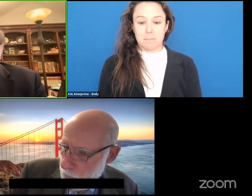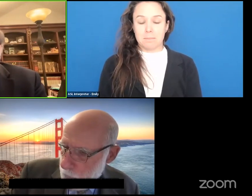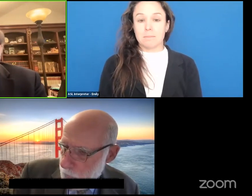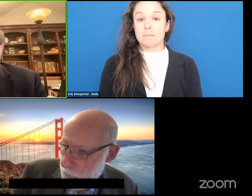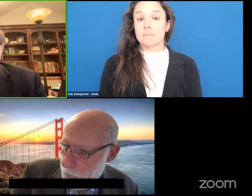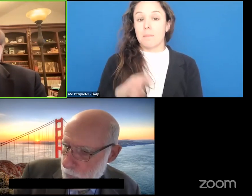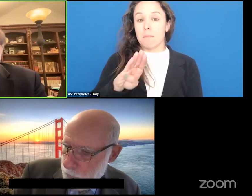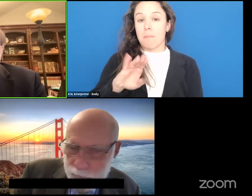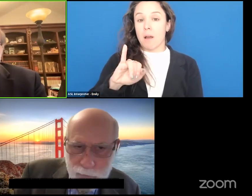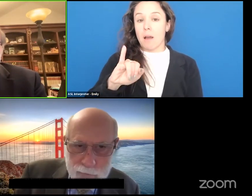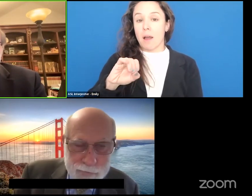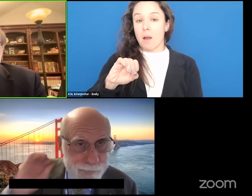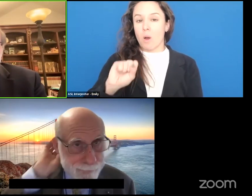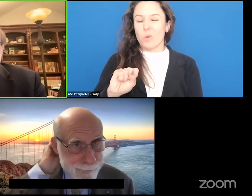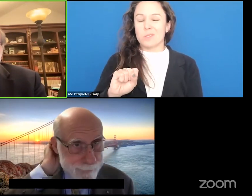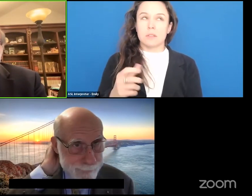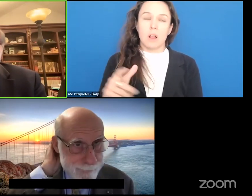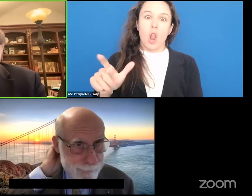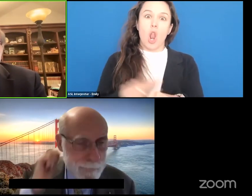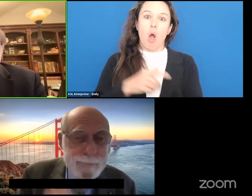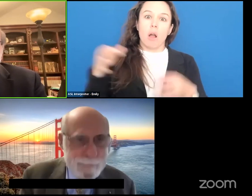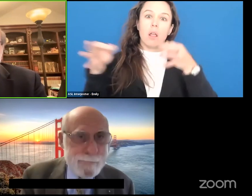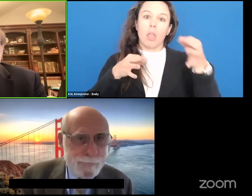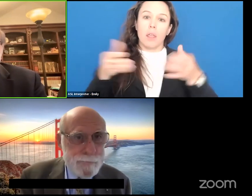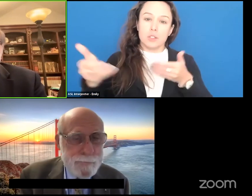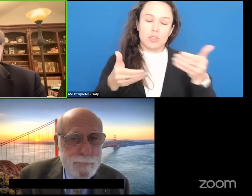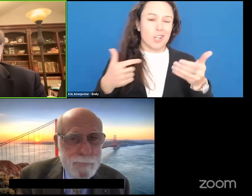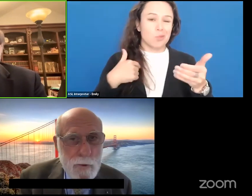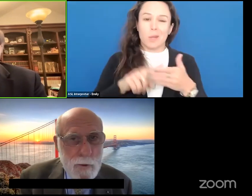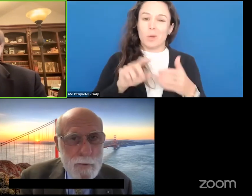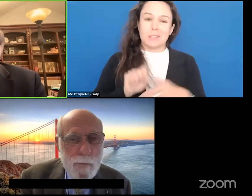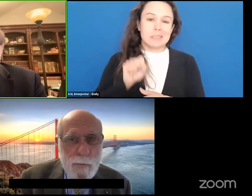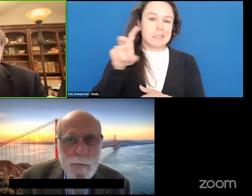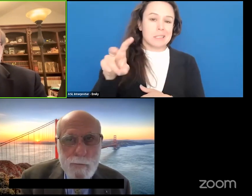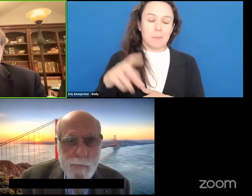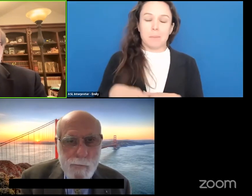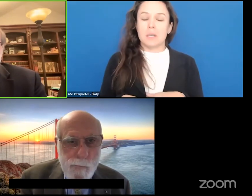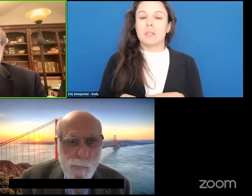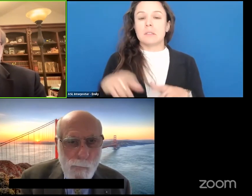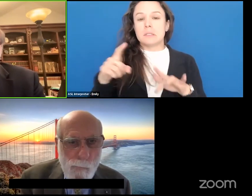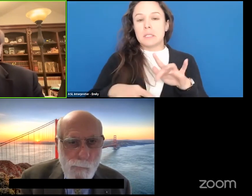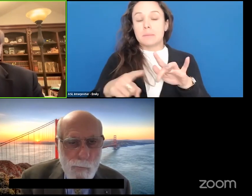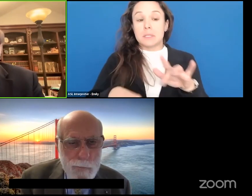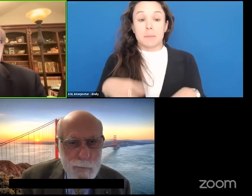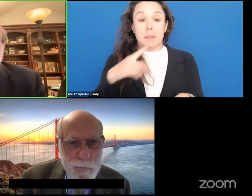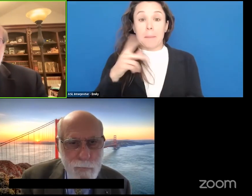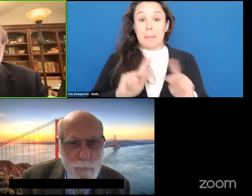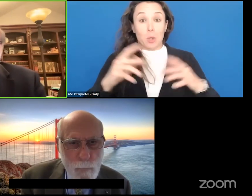We're going to be skipping over a lot of long introductions. The people we have on here -- if we spent time really giving justice to each of their